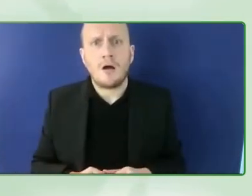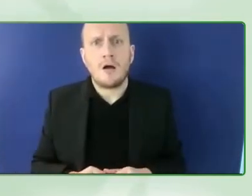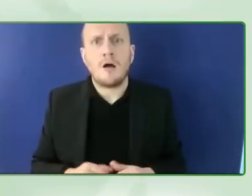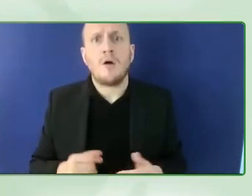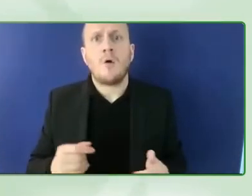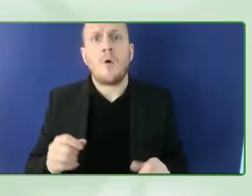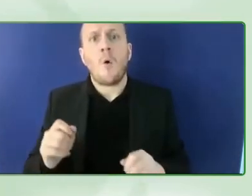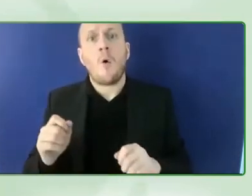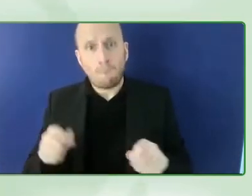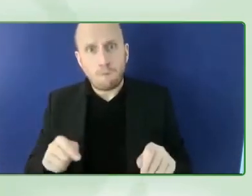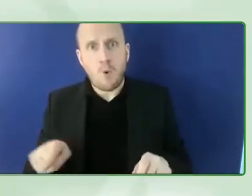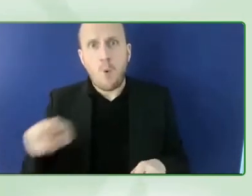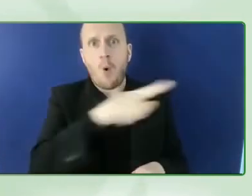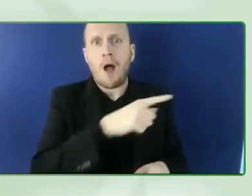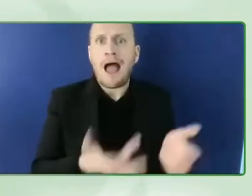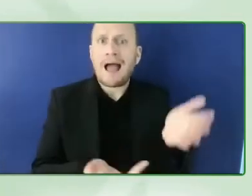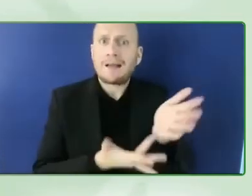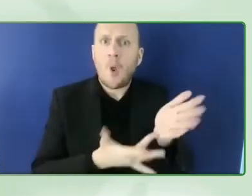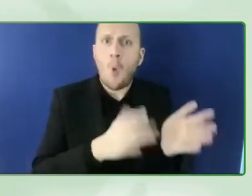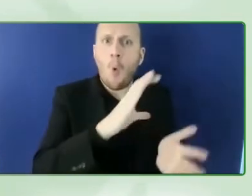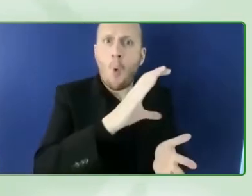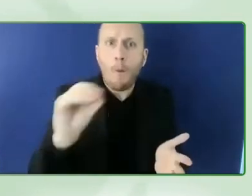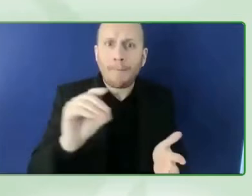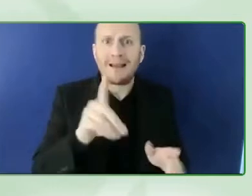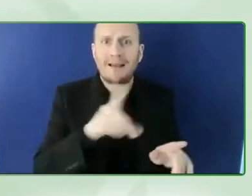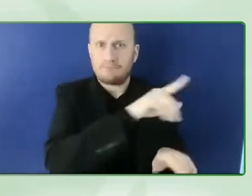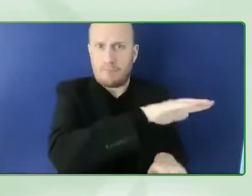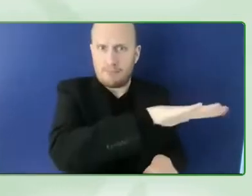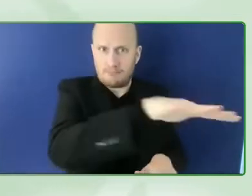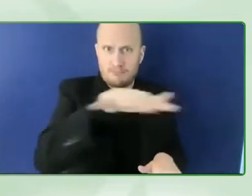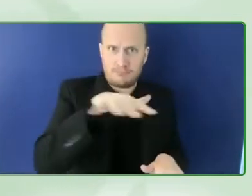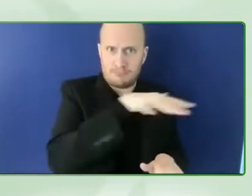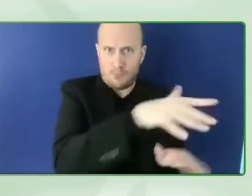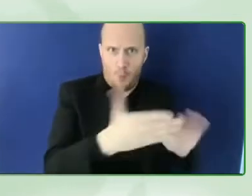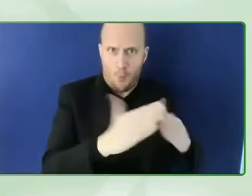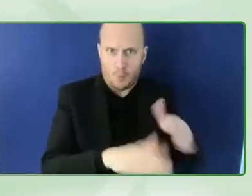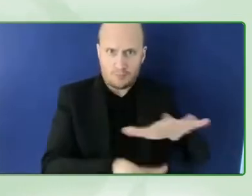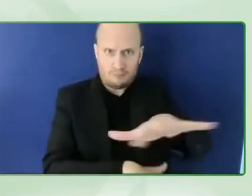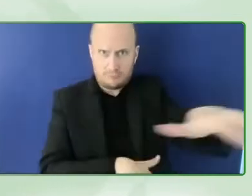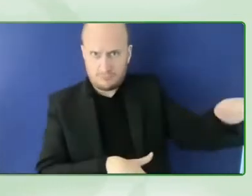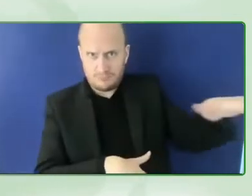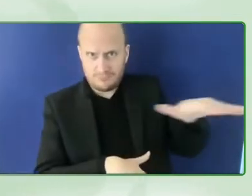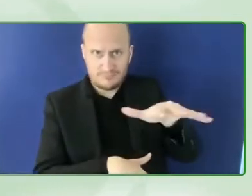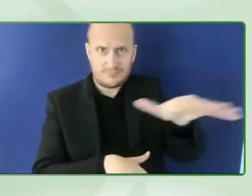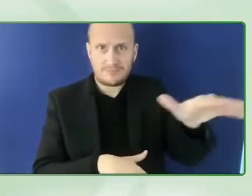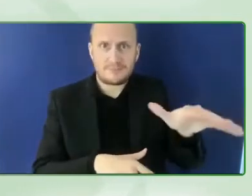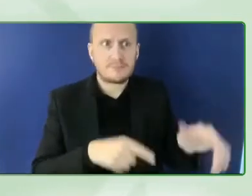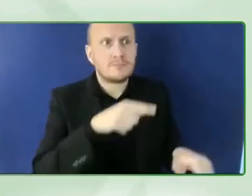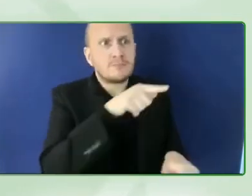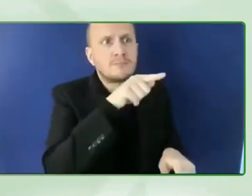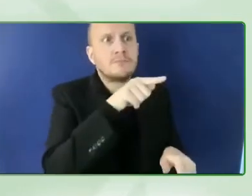challenging them we're going to take the barriers and transfer them to a challenge to challenges